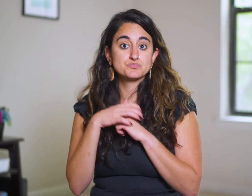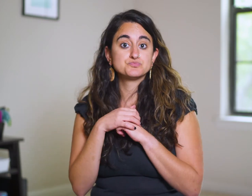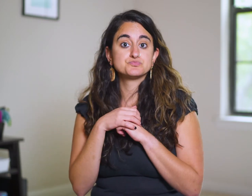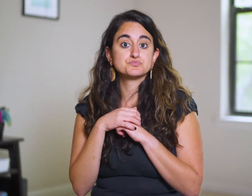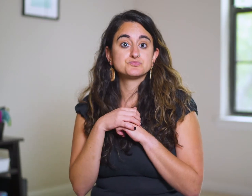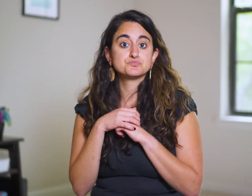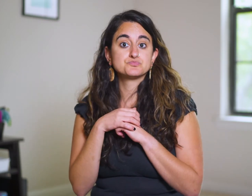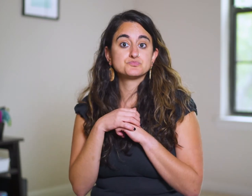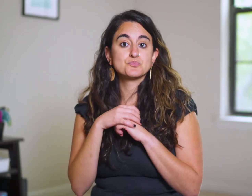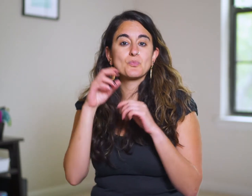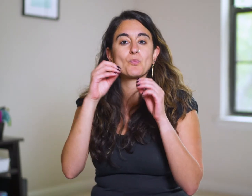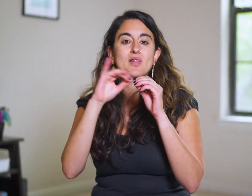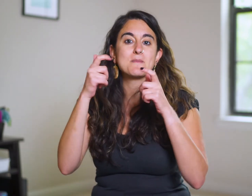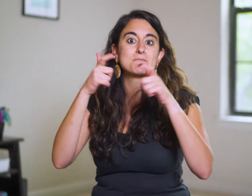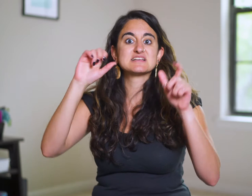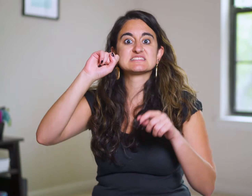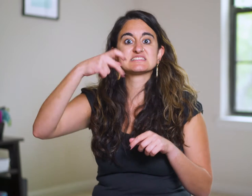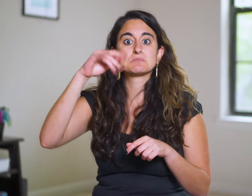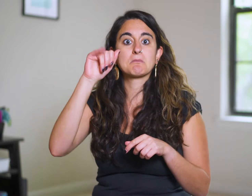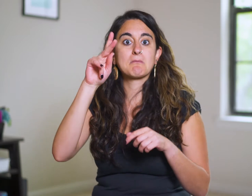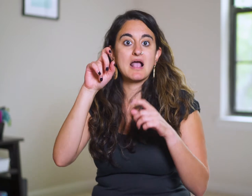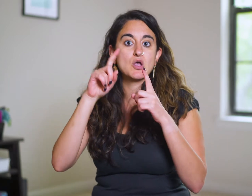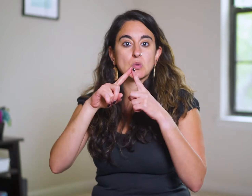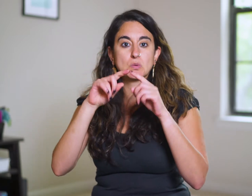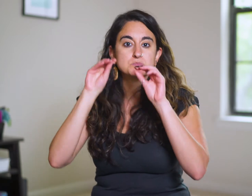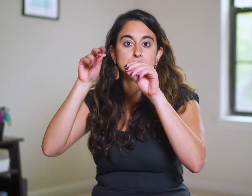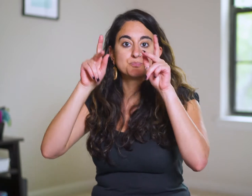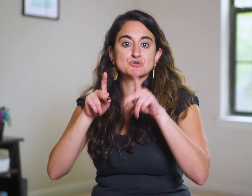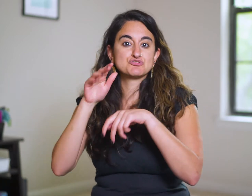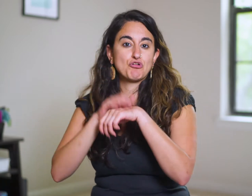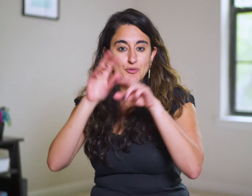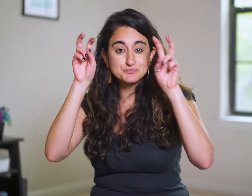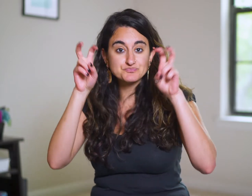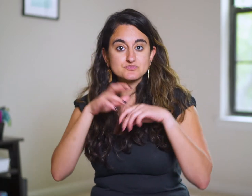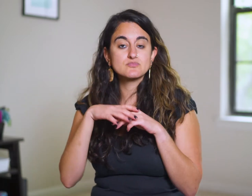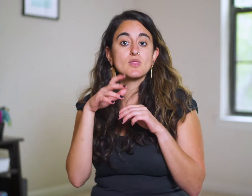which are more like a big spike to impale a person on.